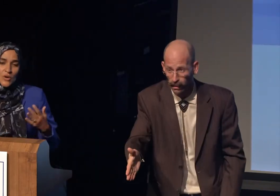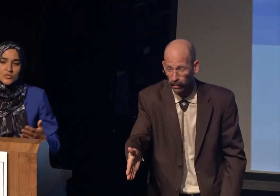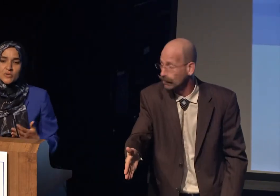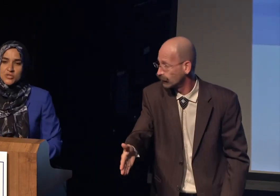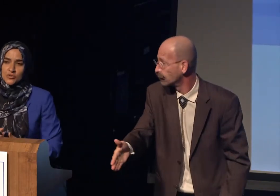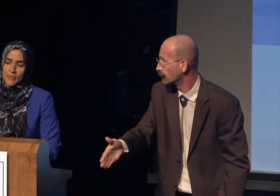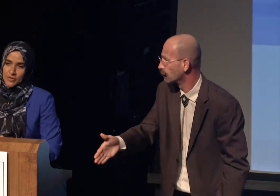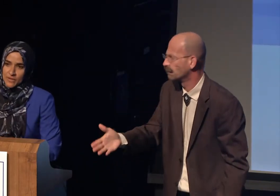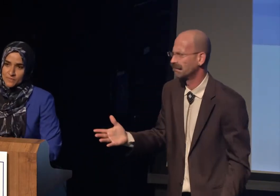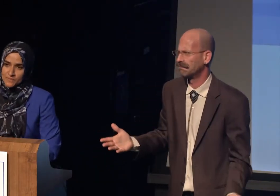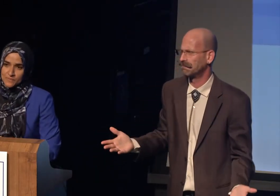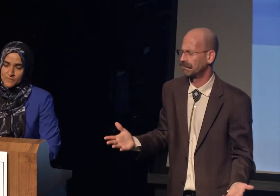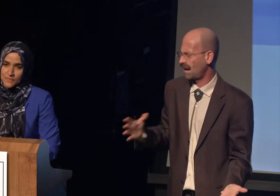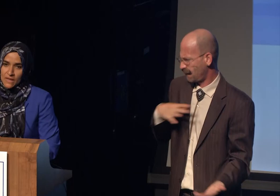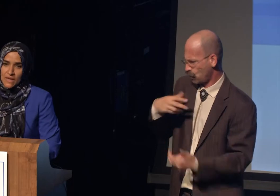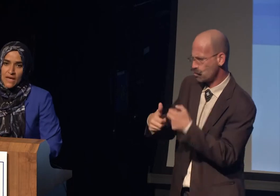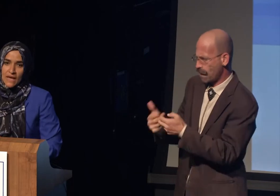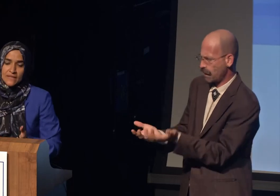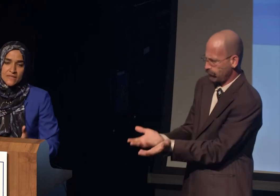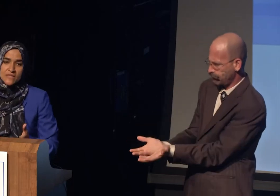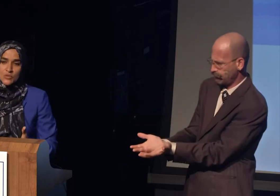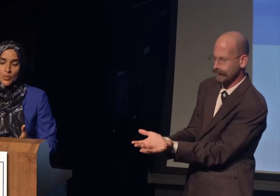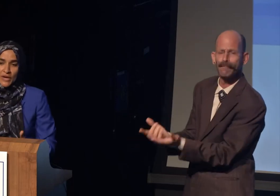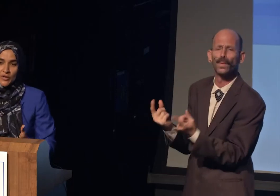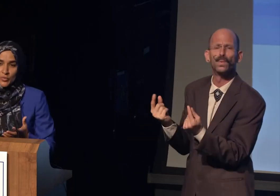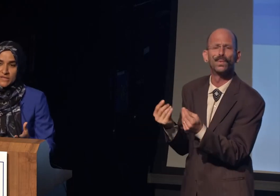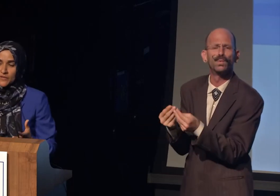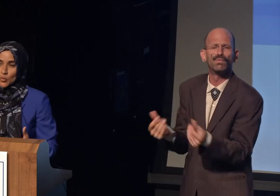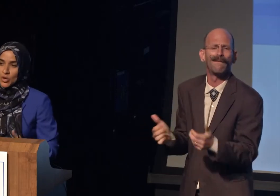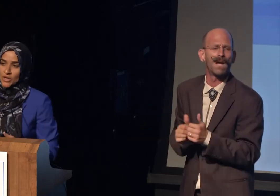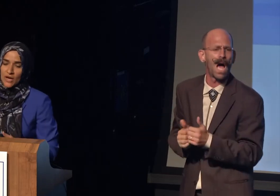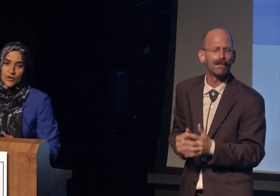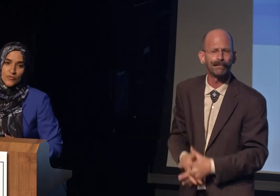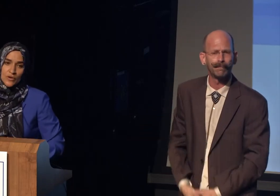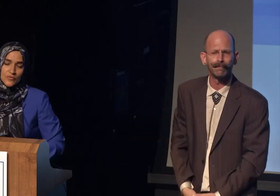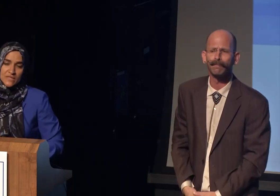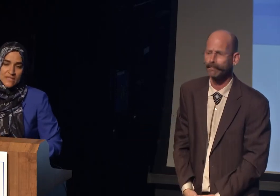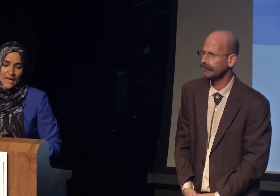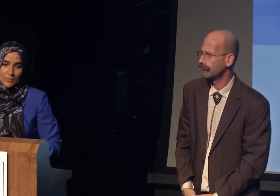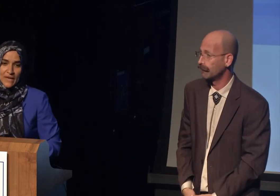So, what do we do about it? And this is where, really, the work of this campaign